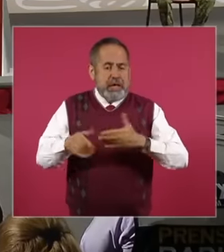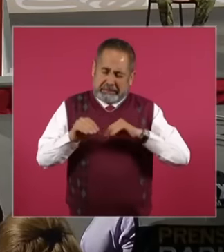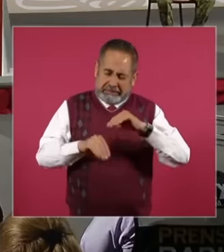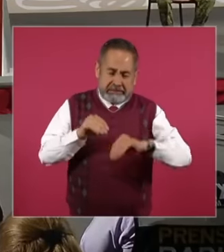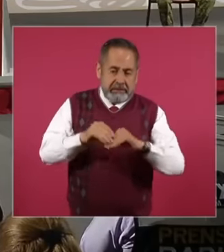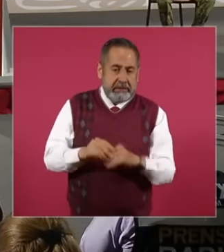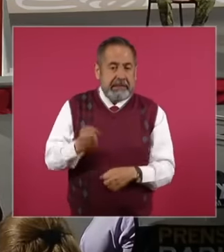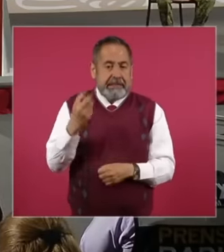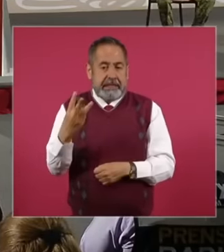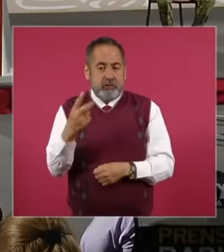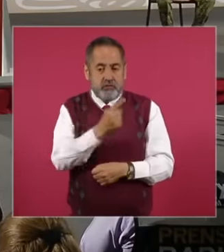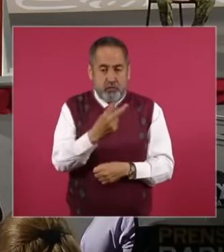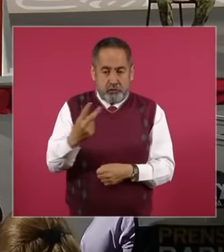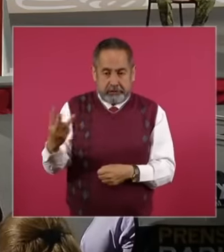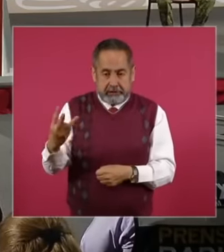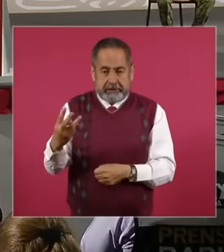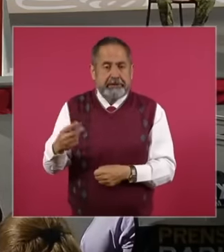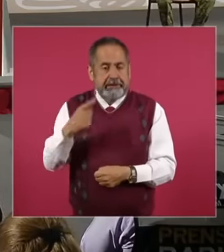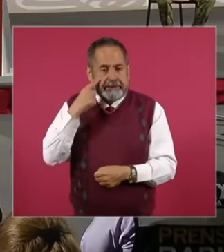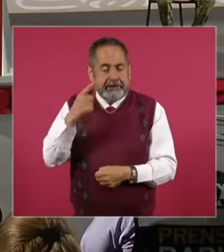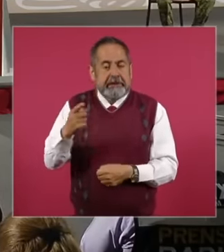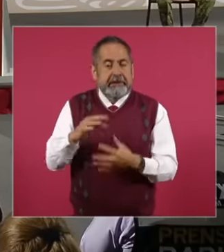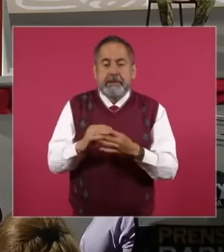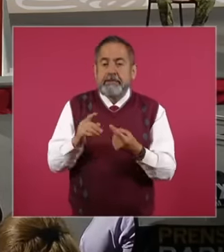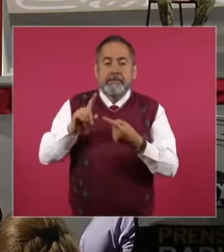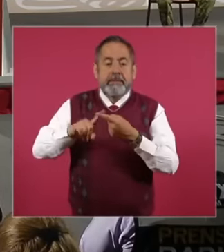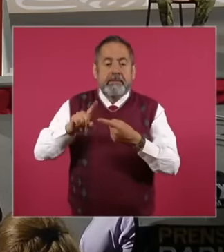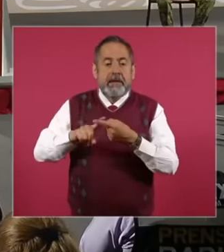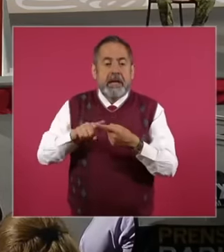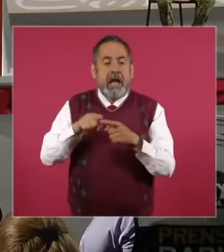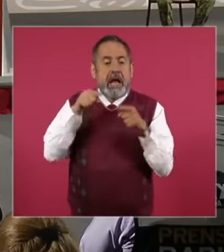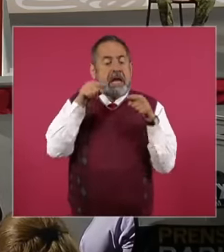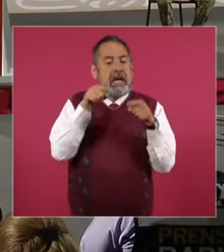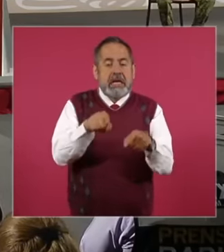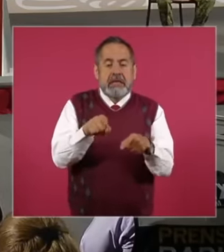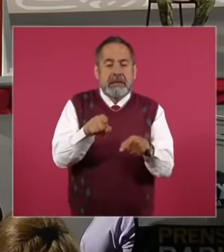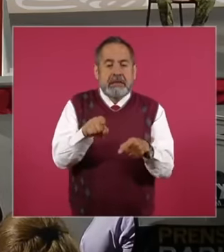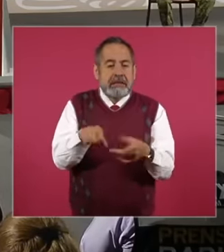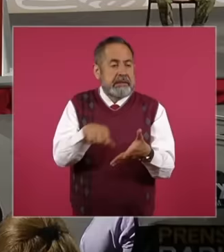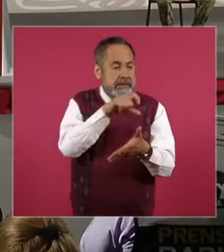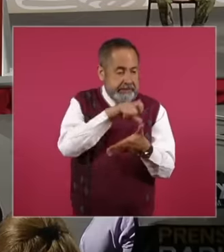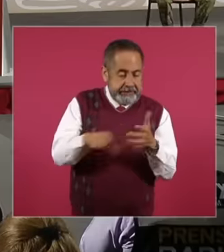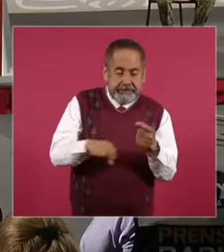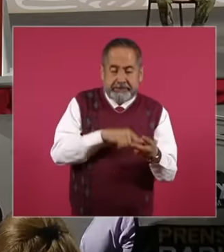of action the first or the one we used is the acquisition the construction that we consider